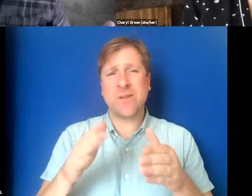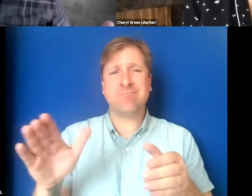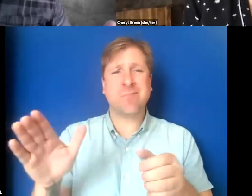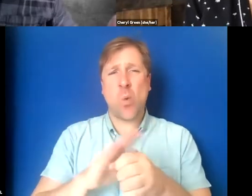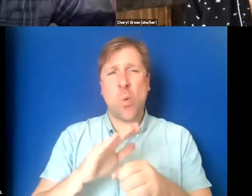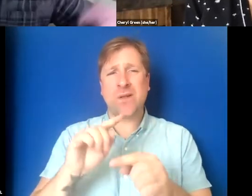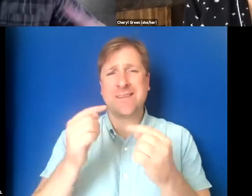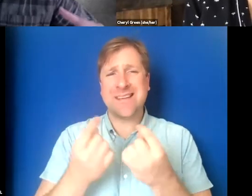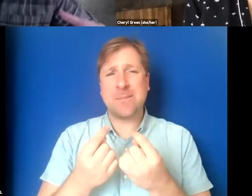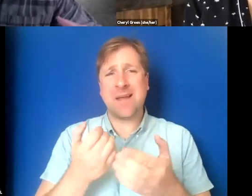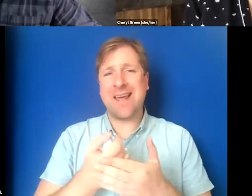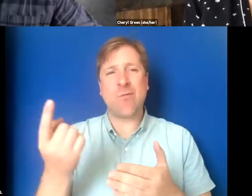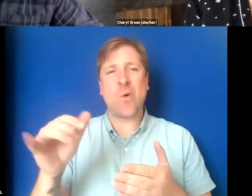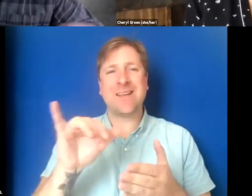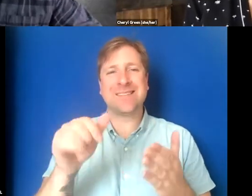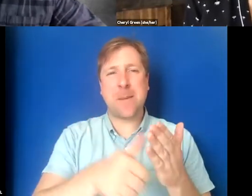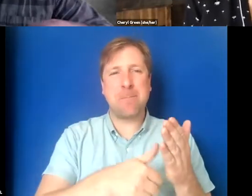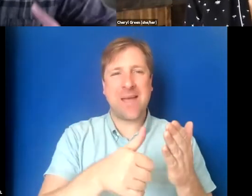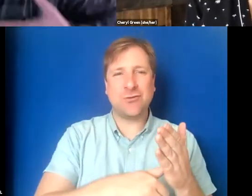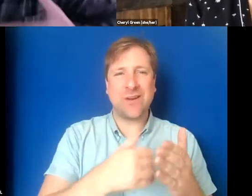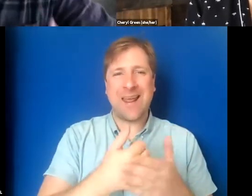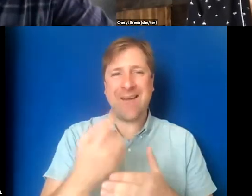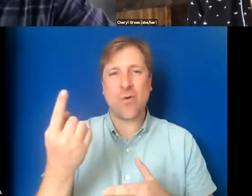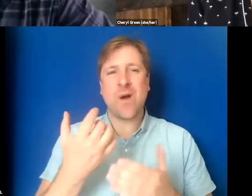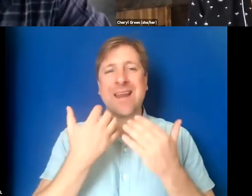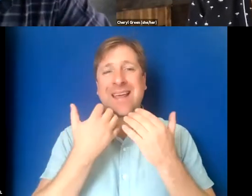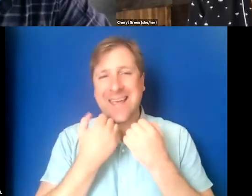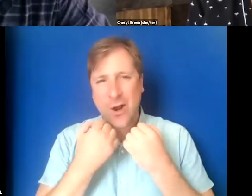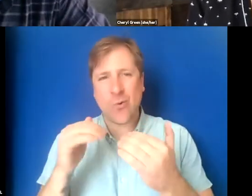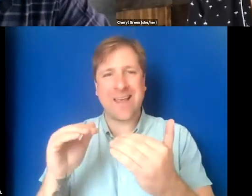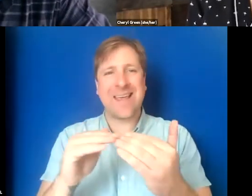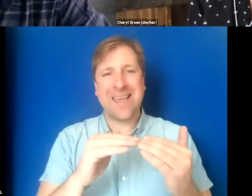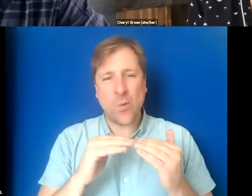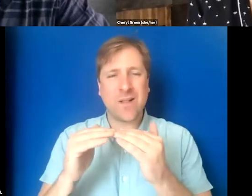and getting everyone on the same page and everyone caring equally about making